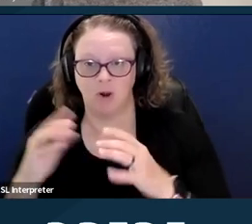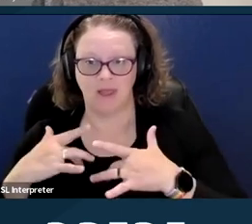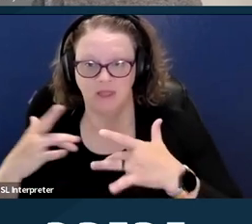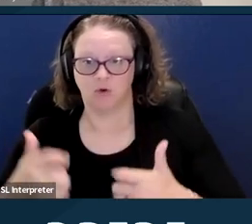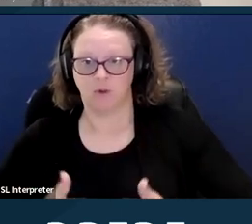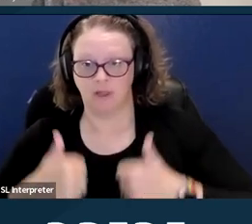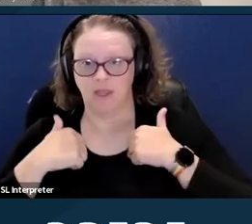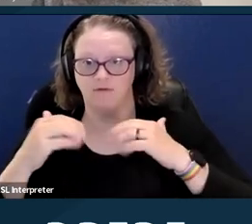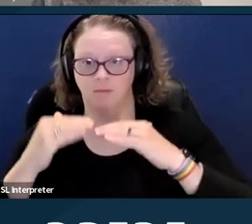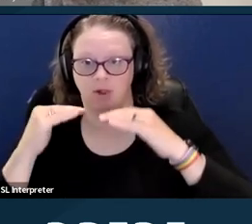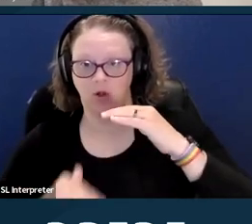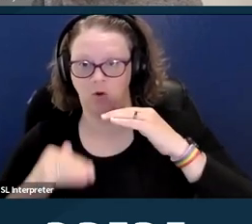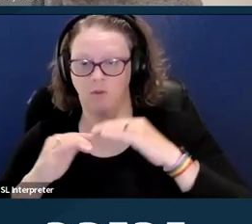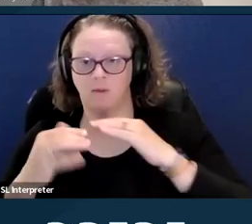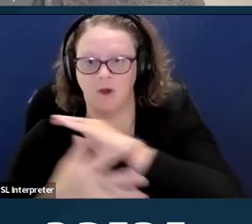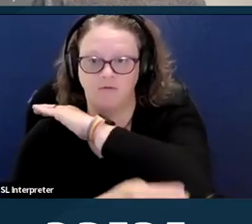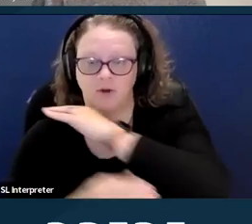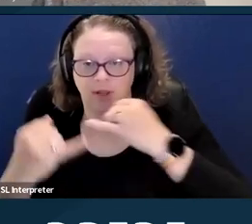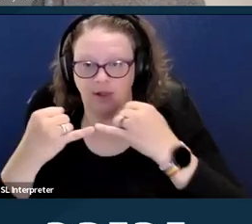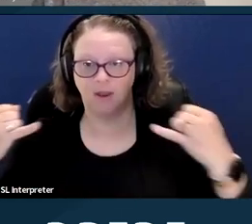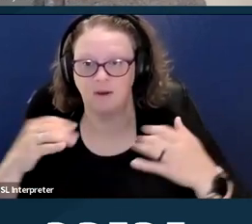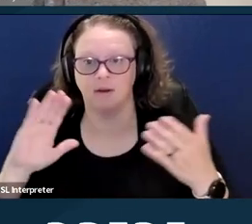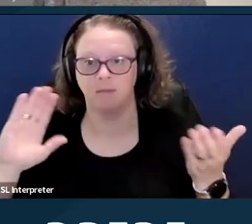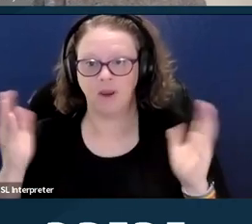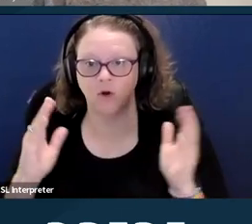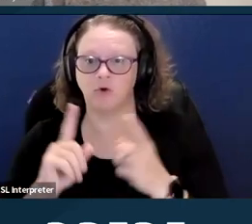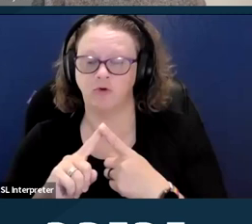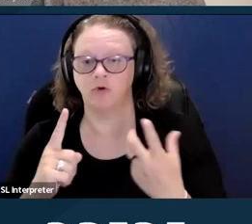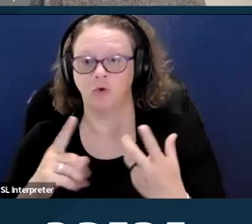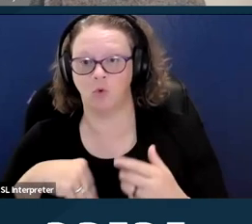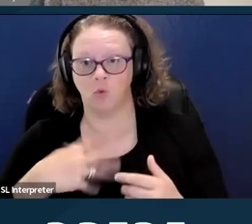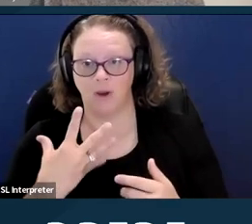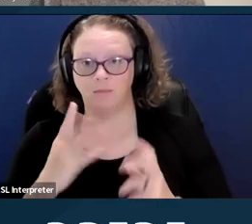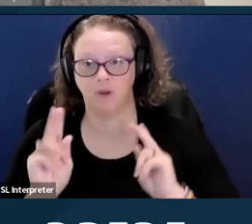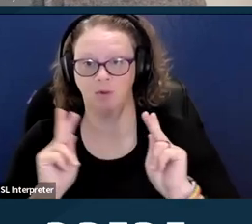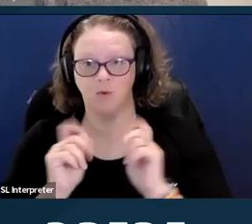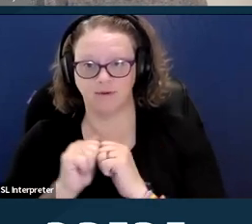compared to white people with disabilities. And among Black and Latino people with disabilities,